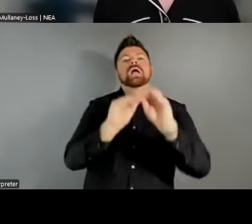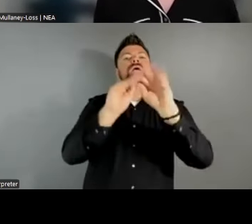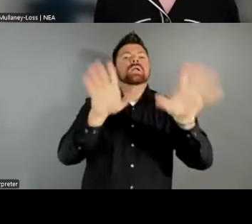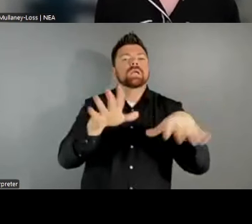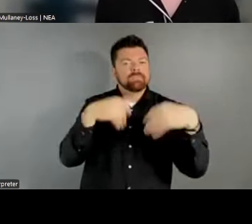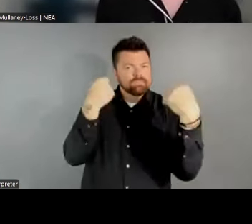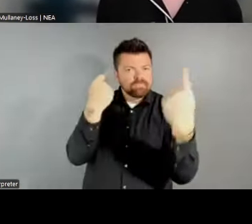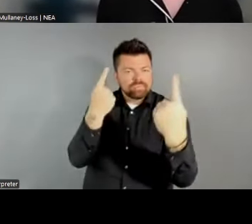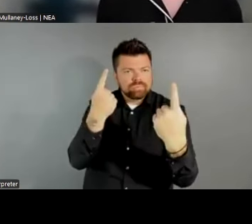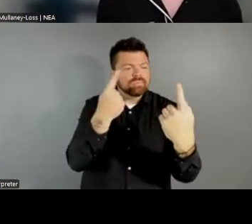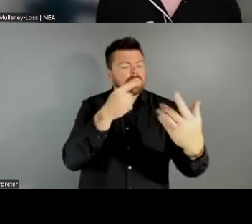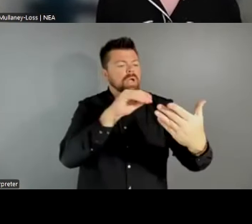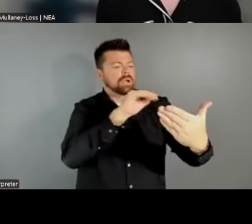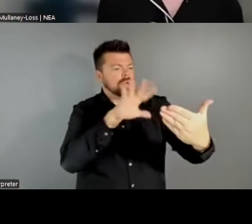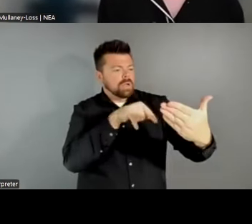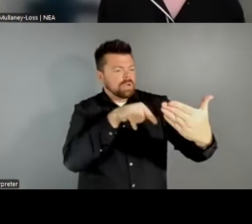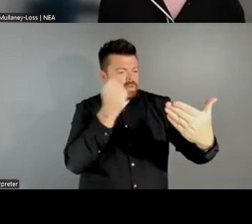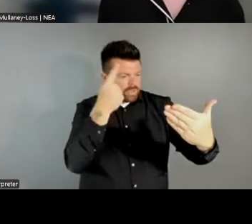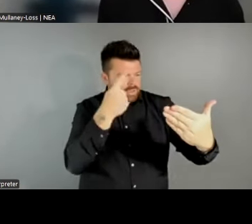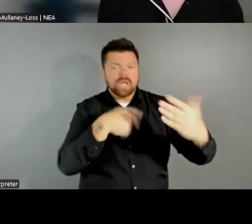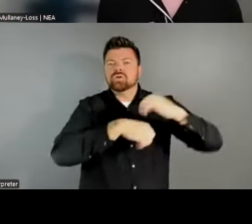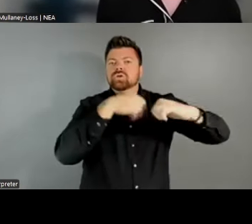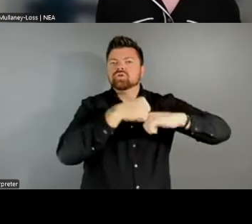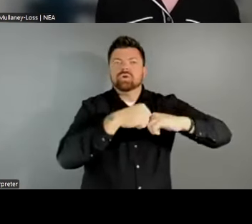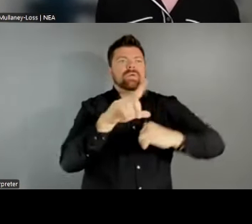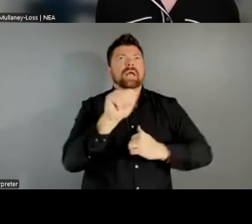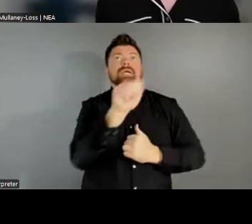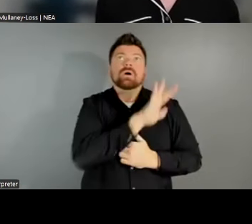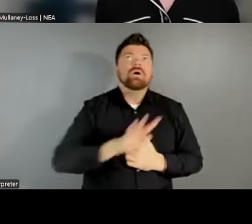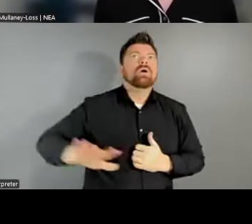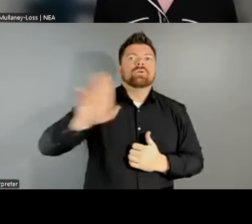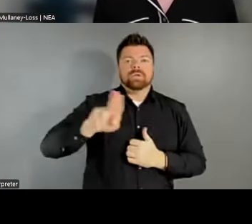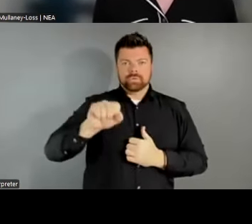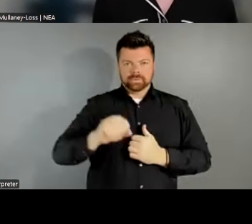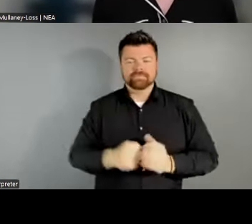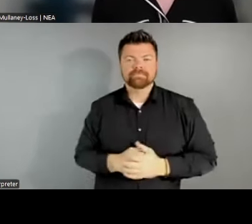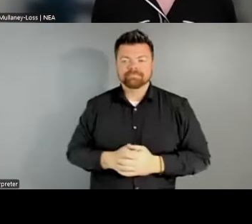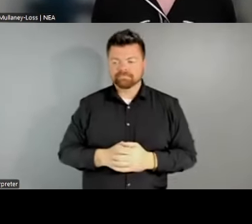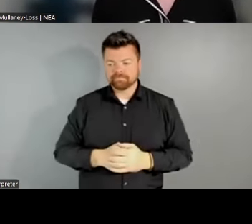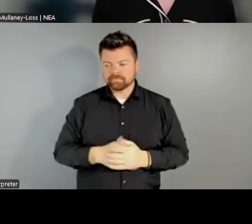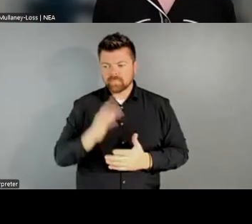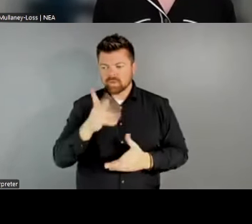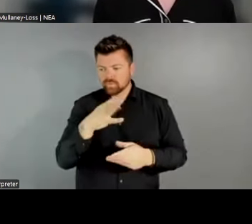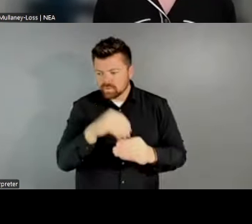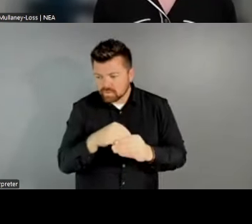total composition of LAAs across the country. So, and that would include perhaps some LAAs that are